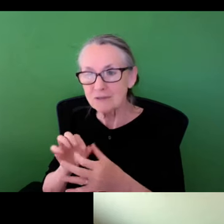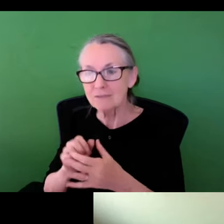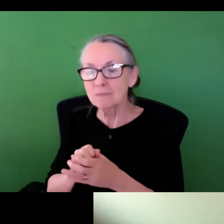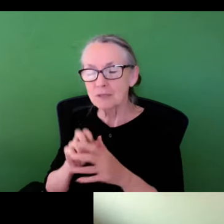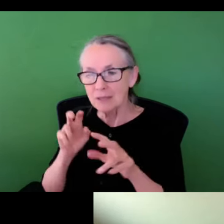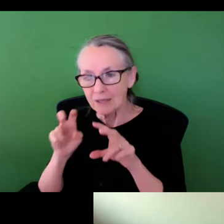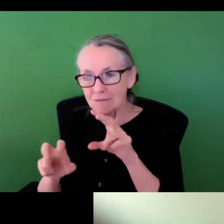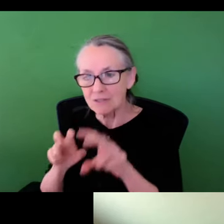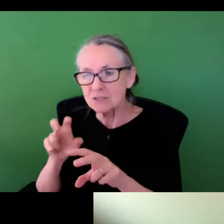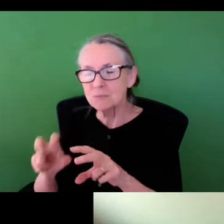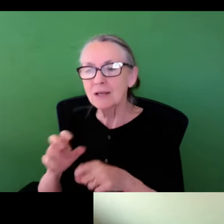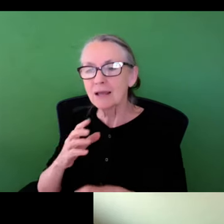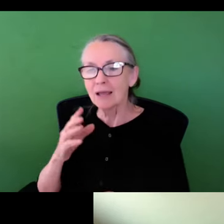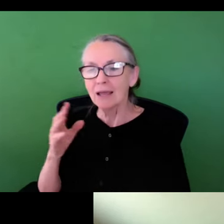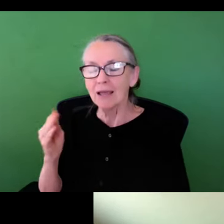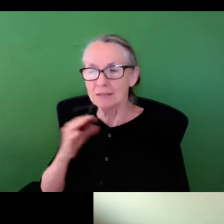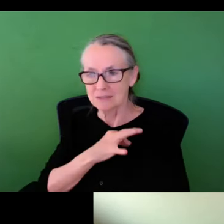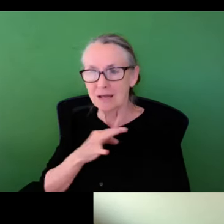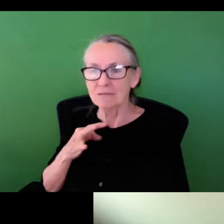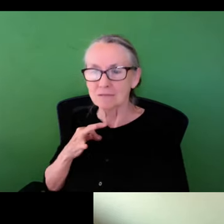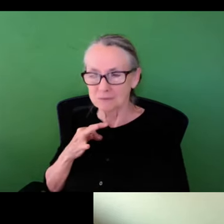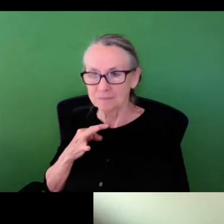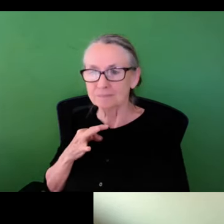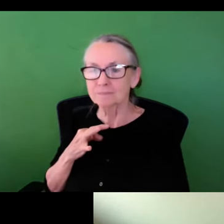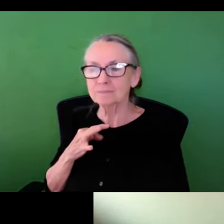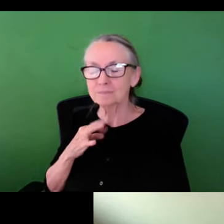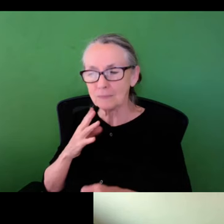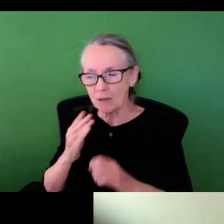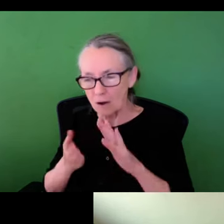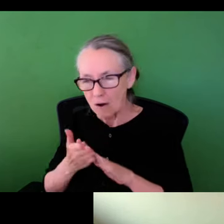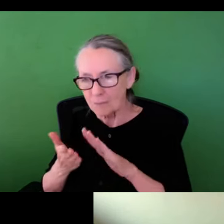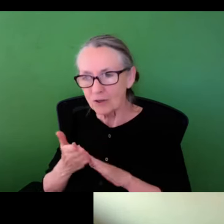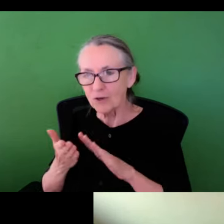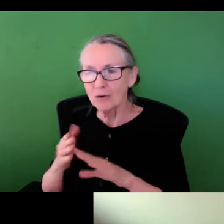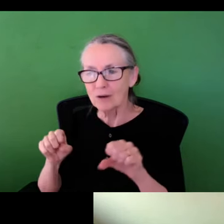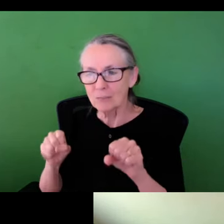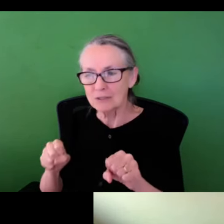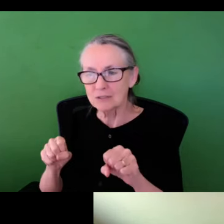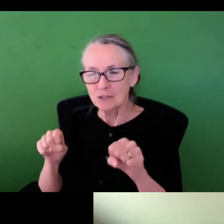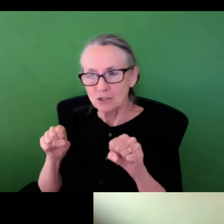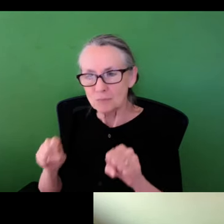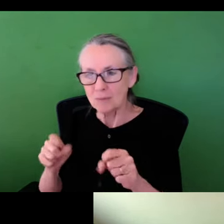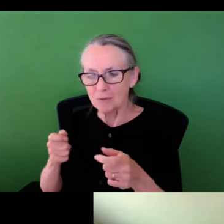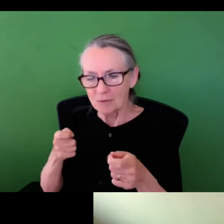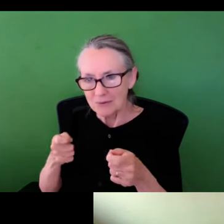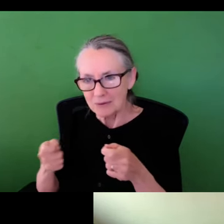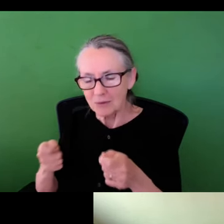. So multiple challenges in terms of investment in staff and